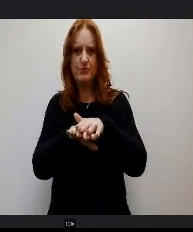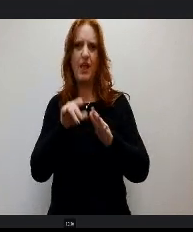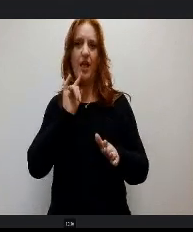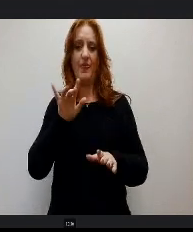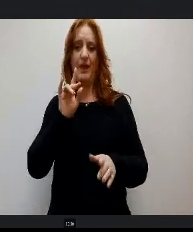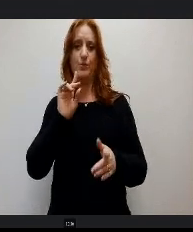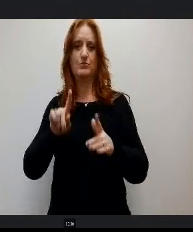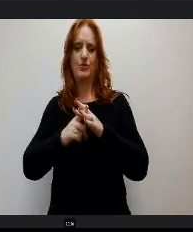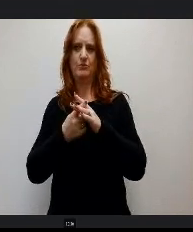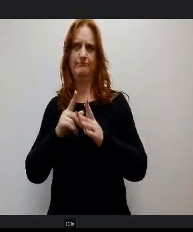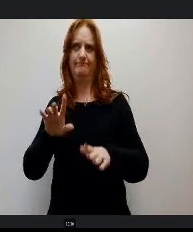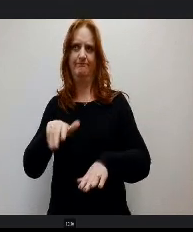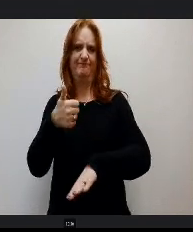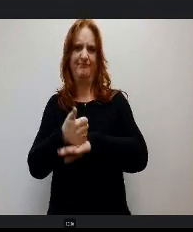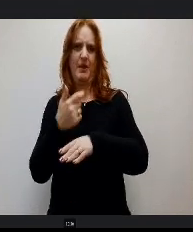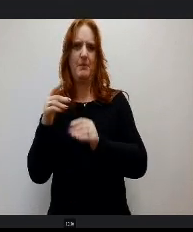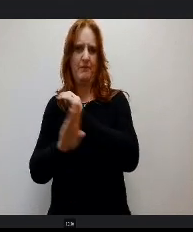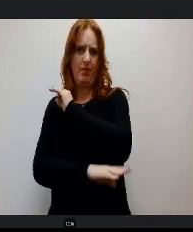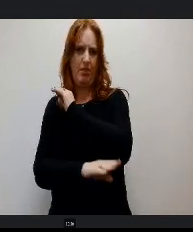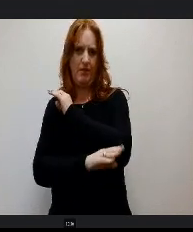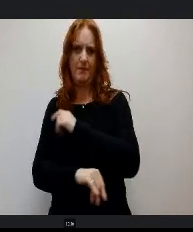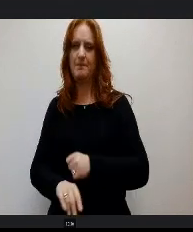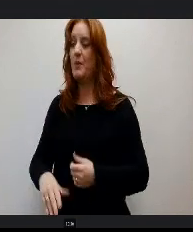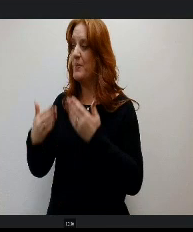Thank you. The other thing that I wanted to just tack on to that